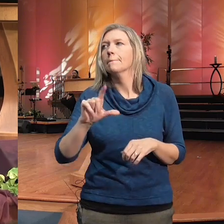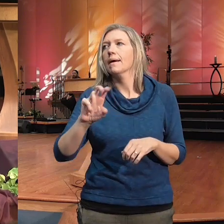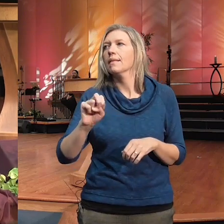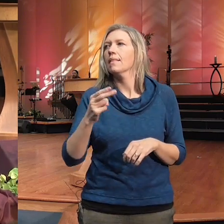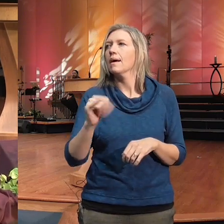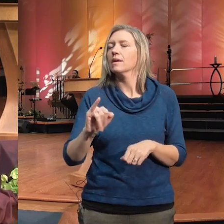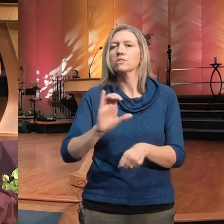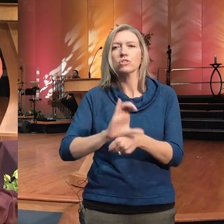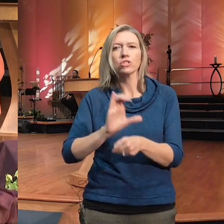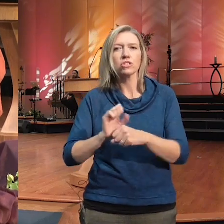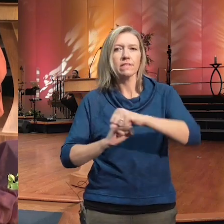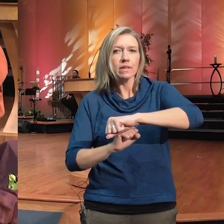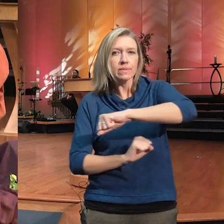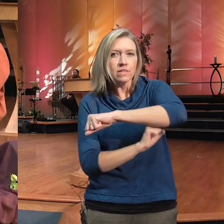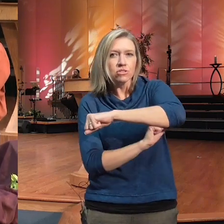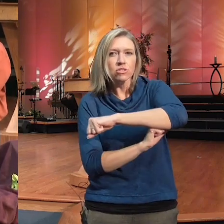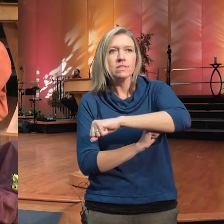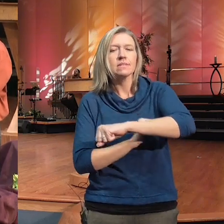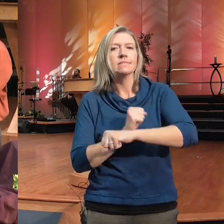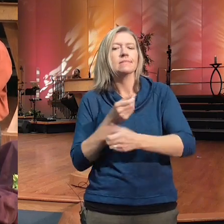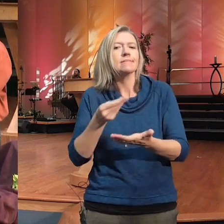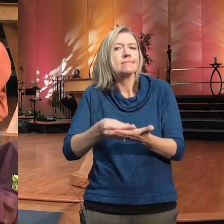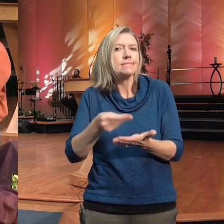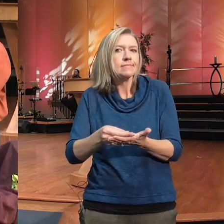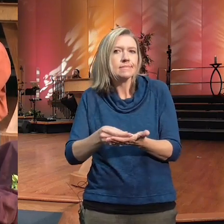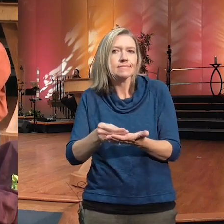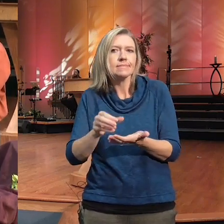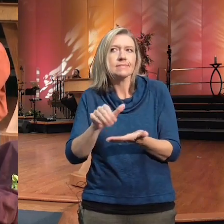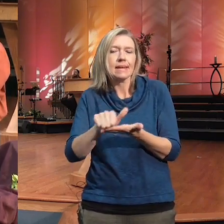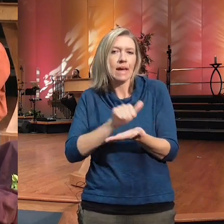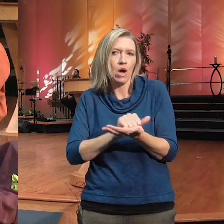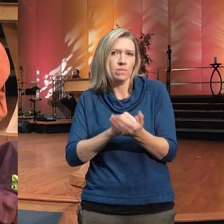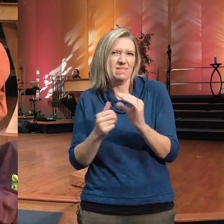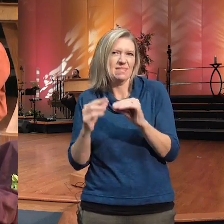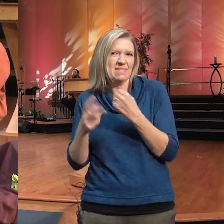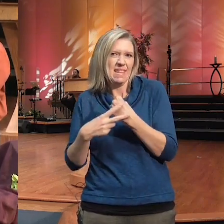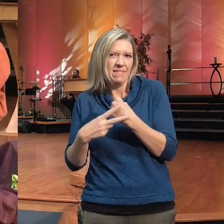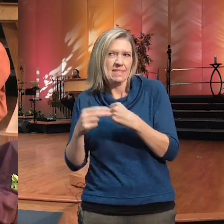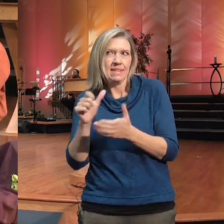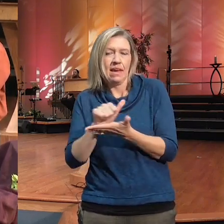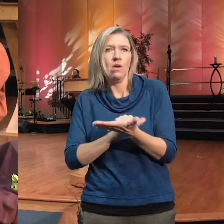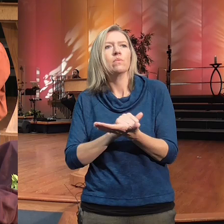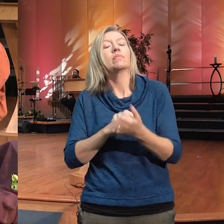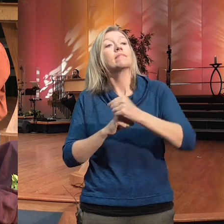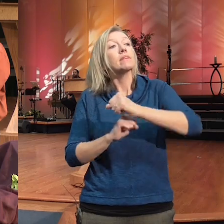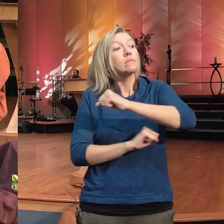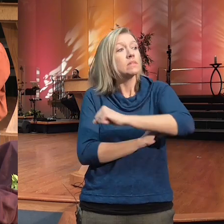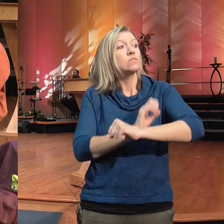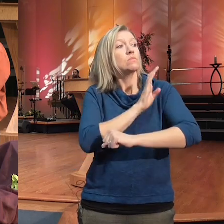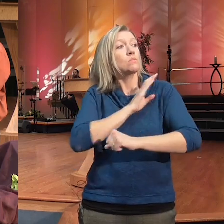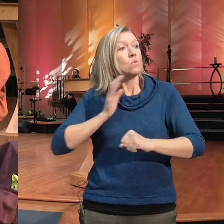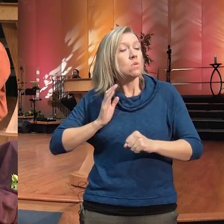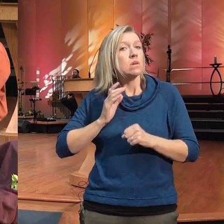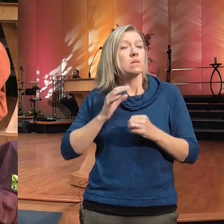savings uh account and the foundation board has gathered together and they are going to sponsor